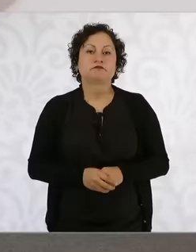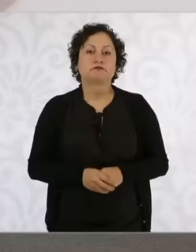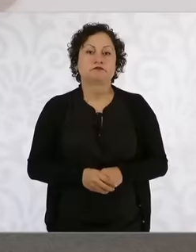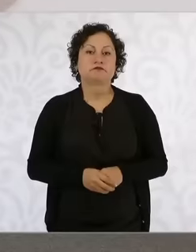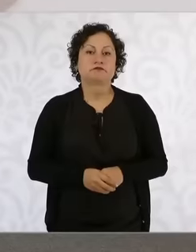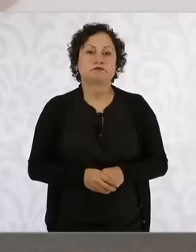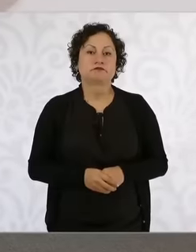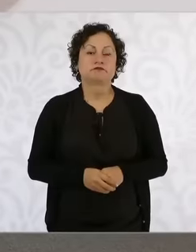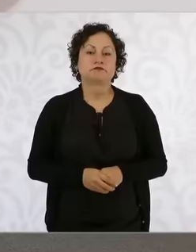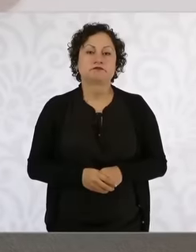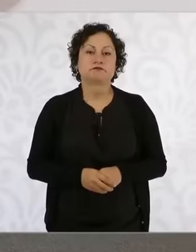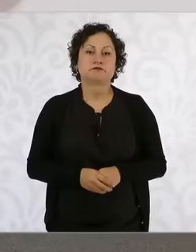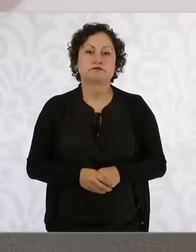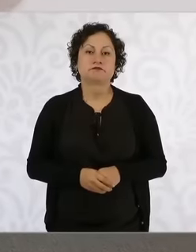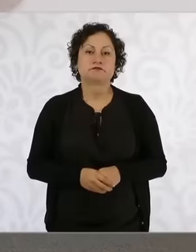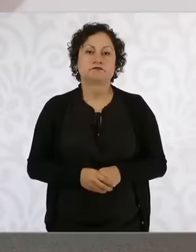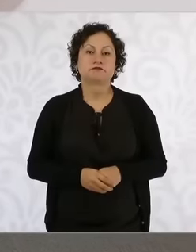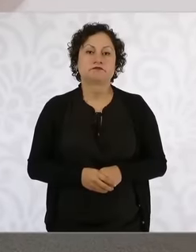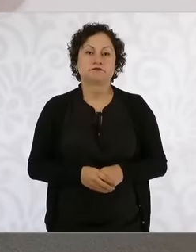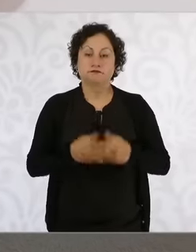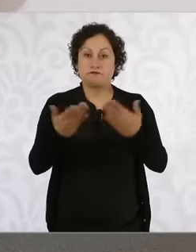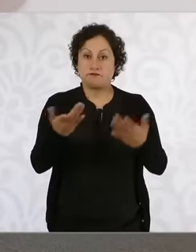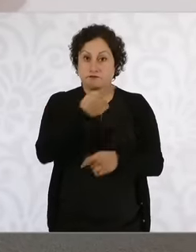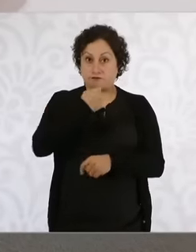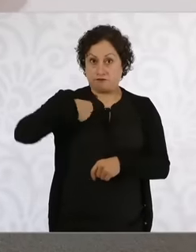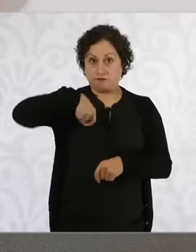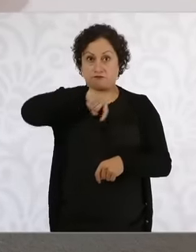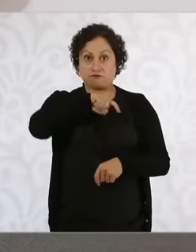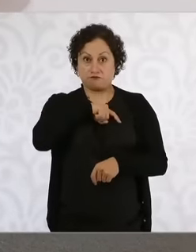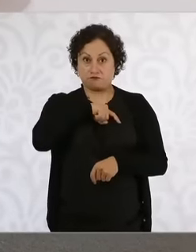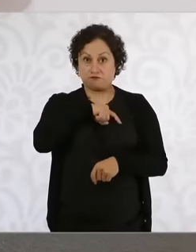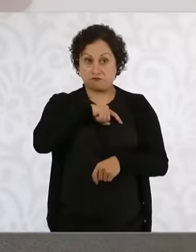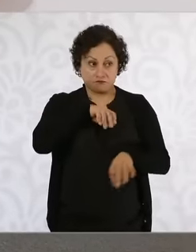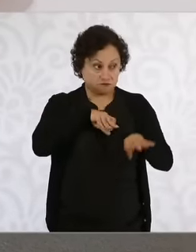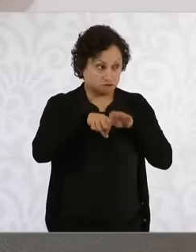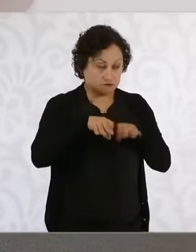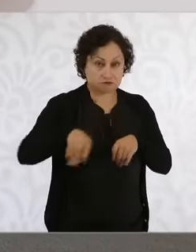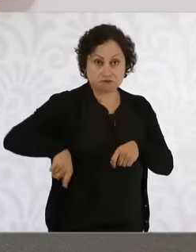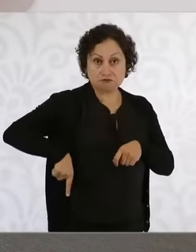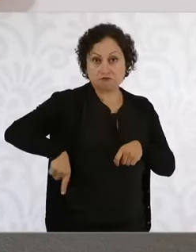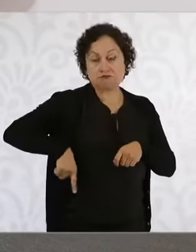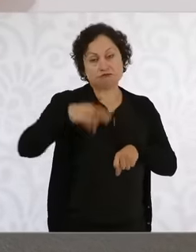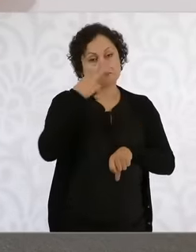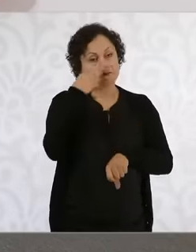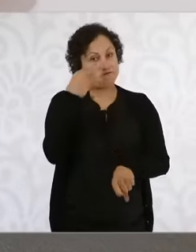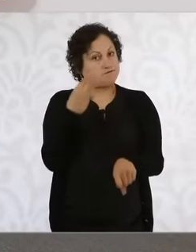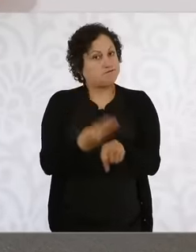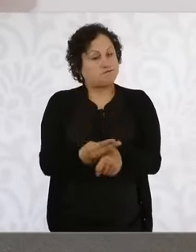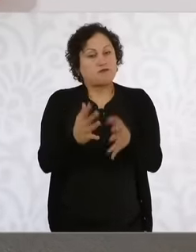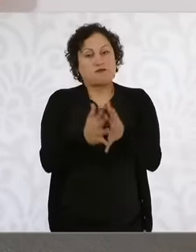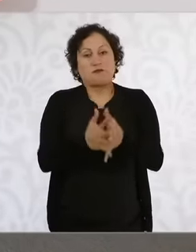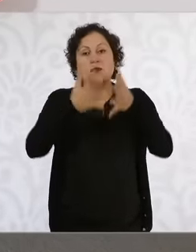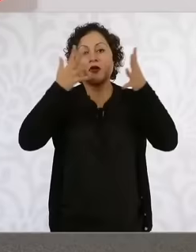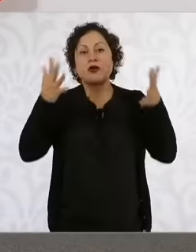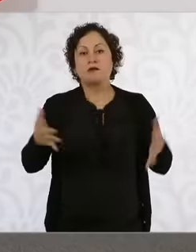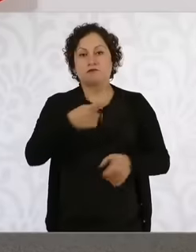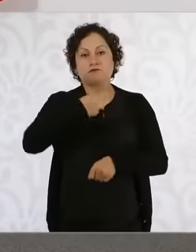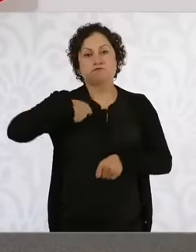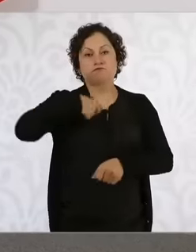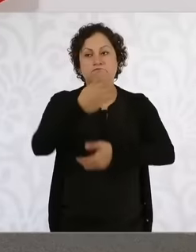We have a great responsibility as a movement as public servants.